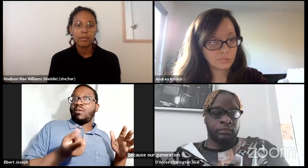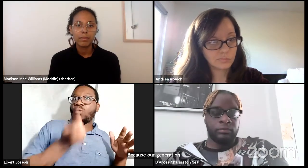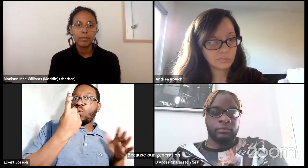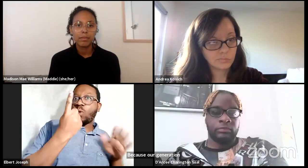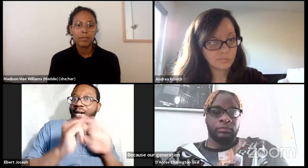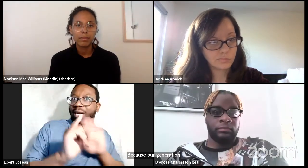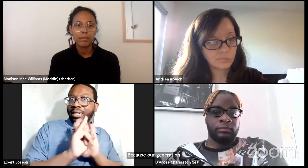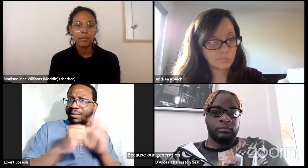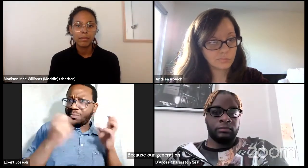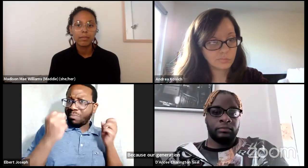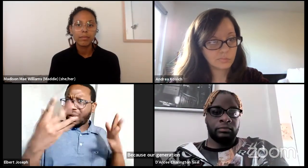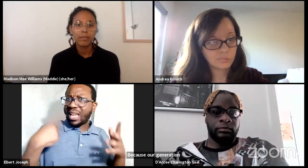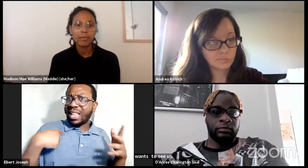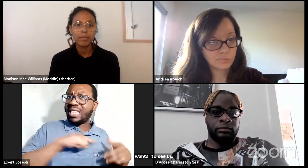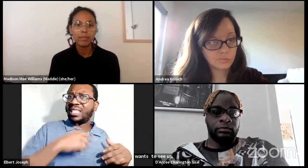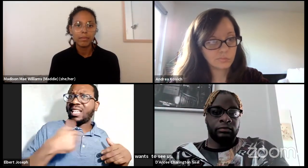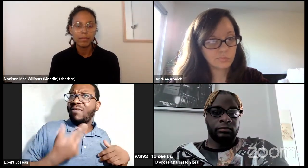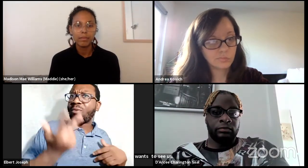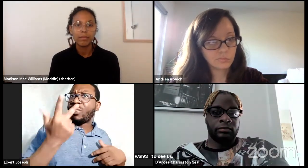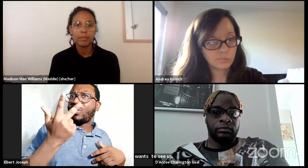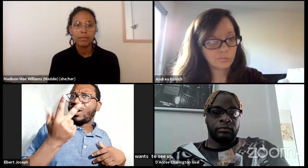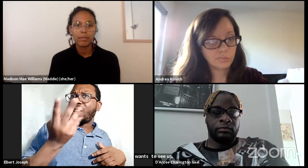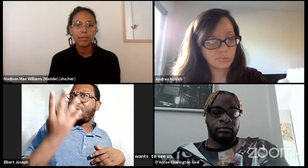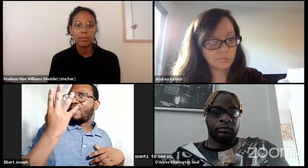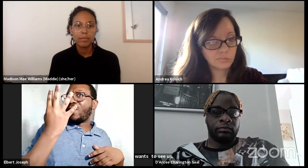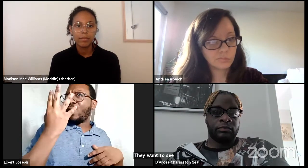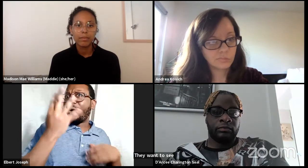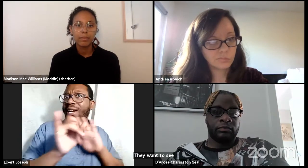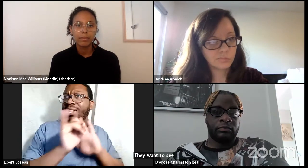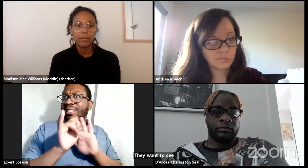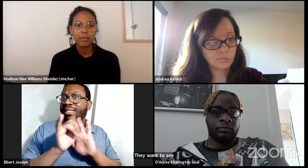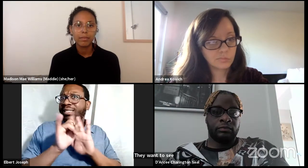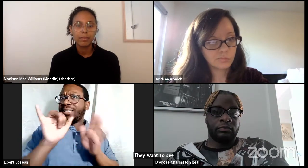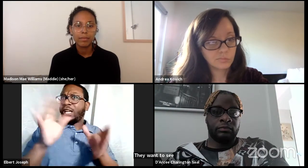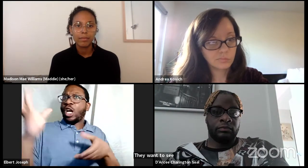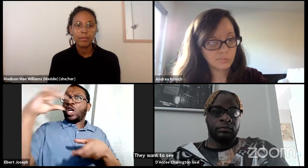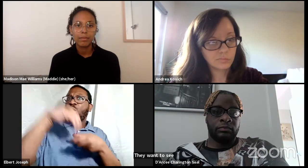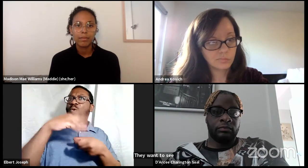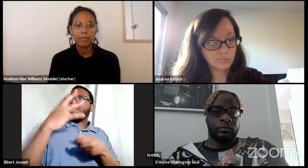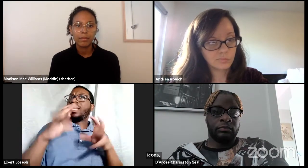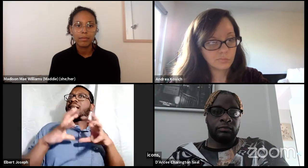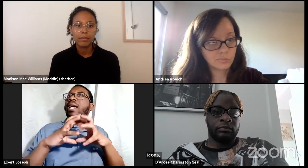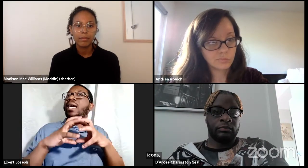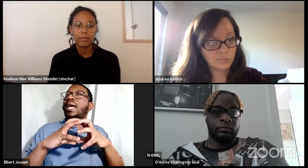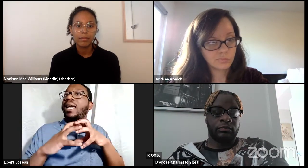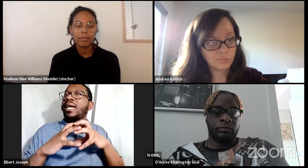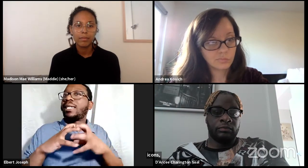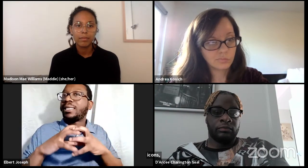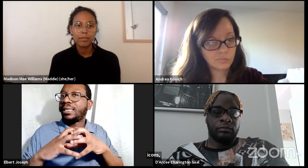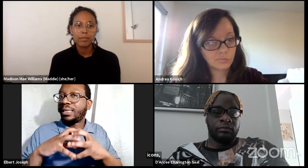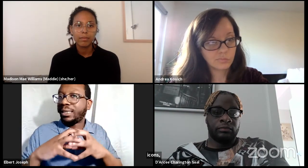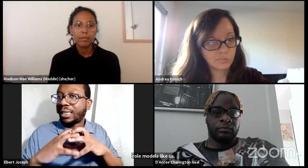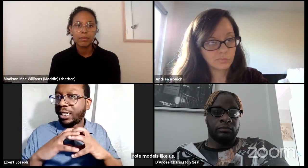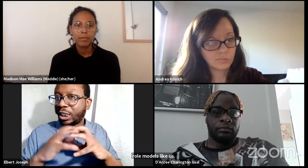and role models like us. And there's, I mean, some of us have intersectionality